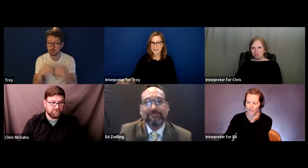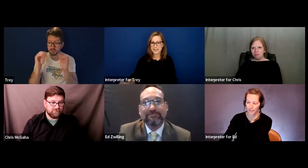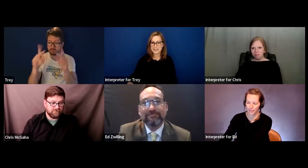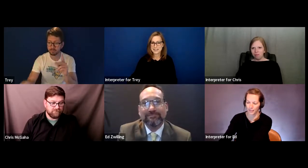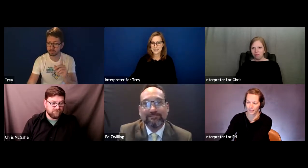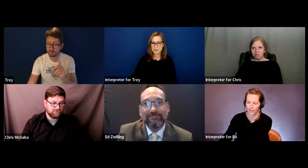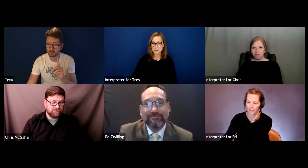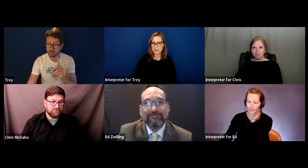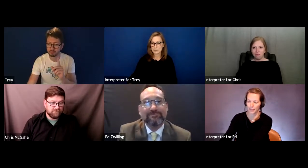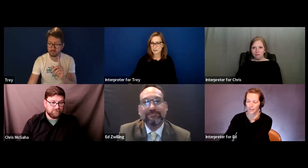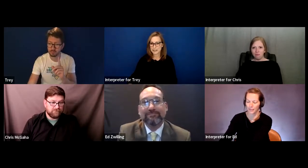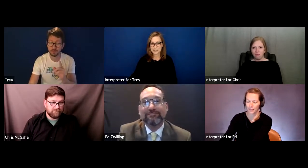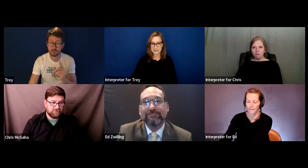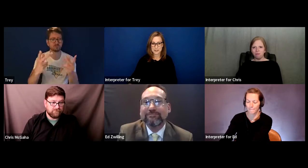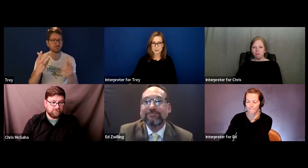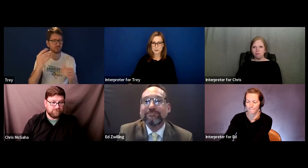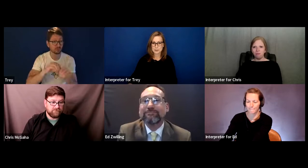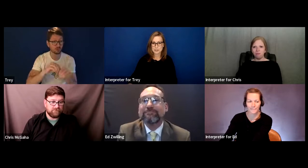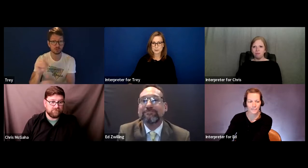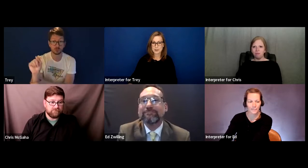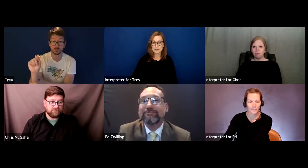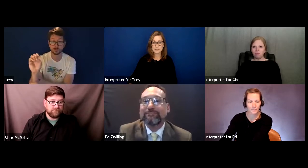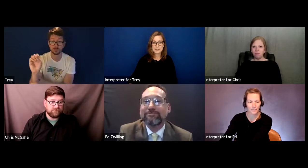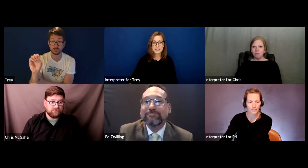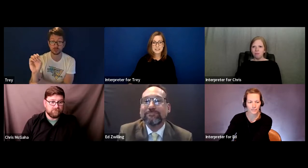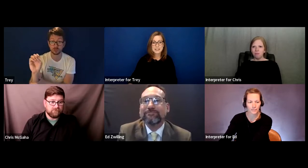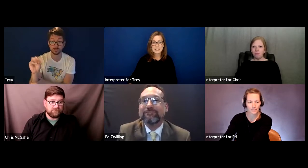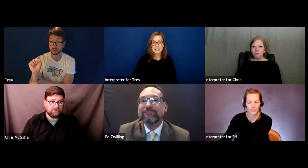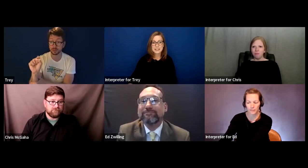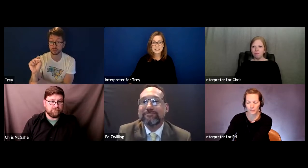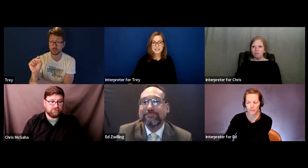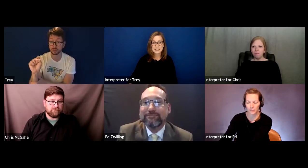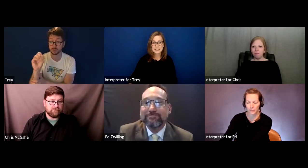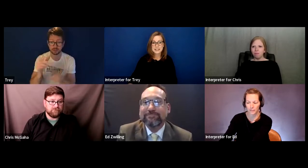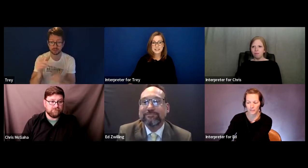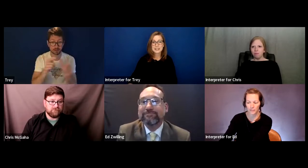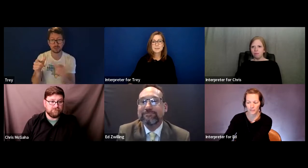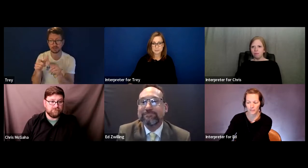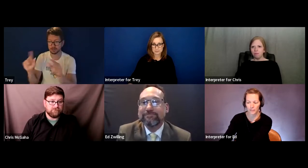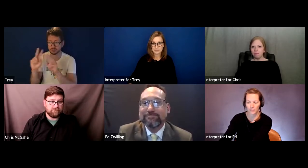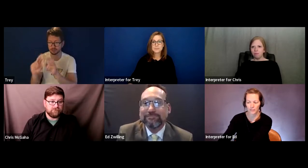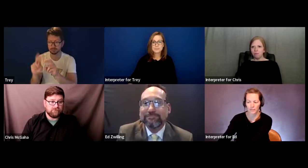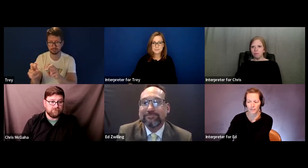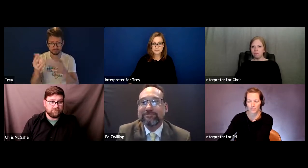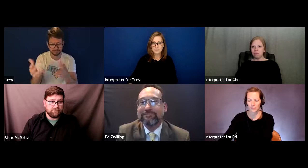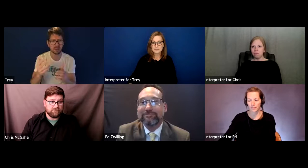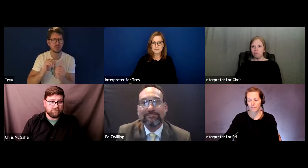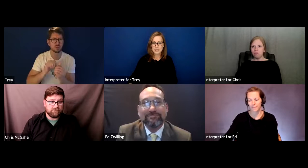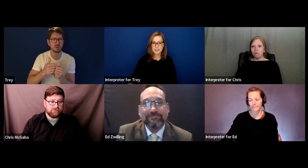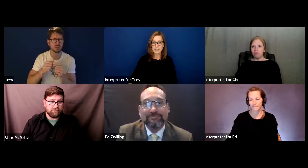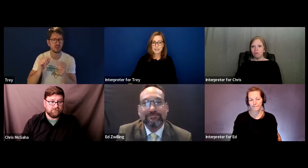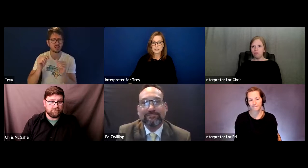Andy, thank you so much for that contribution as well.